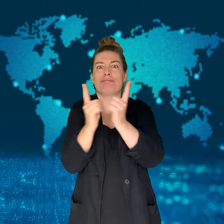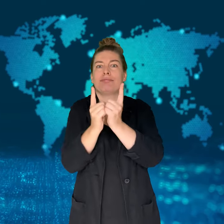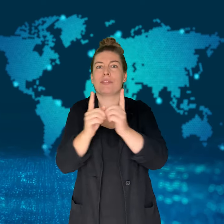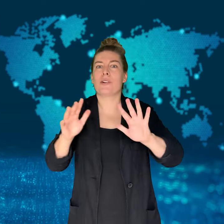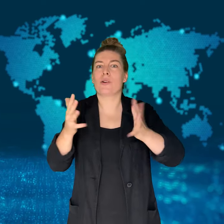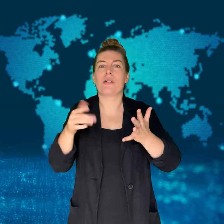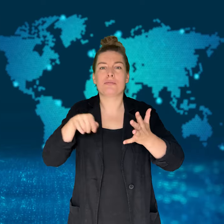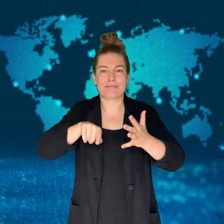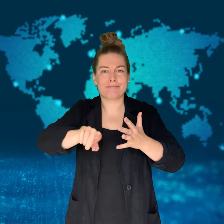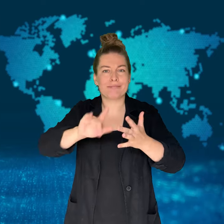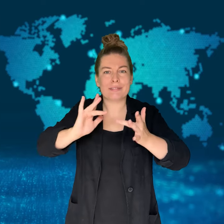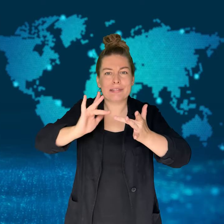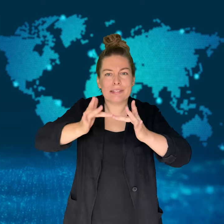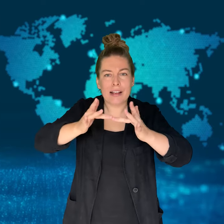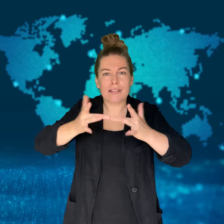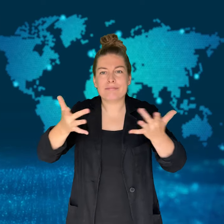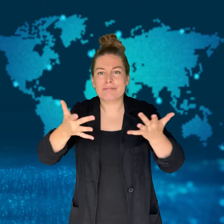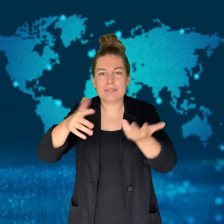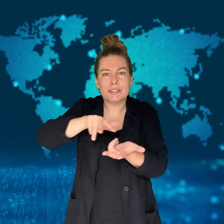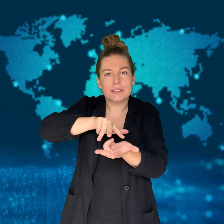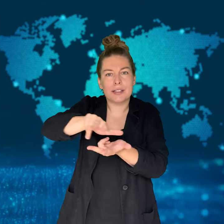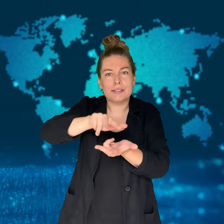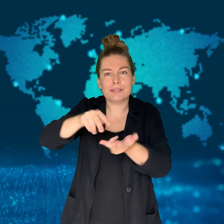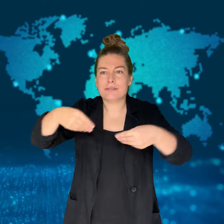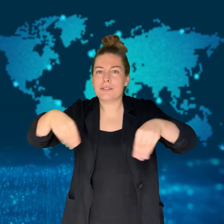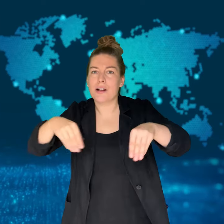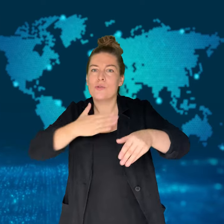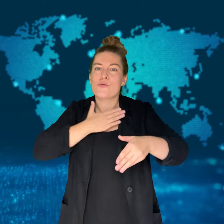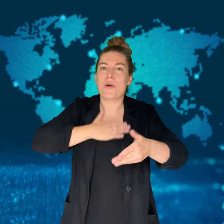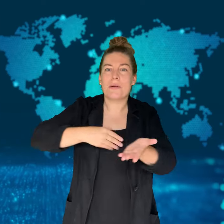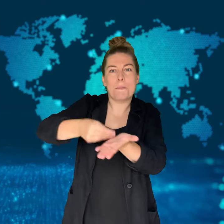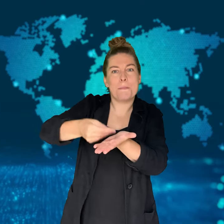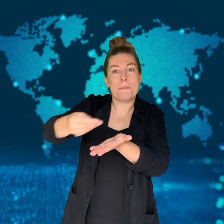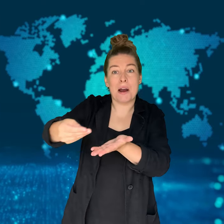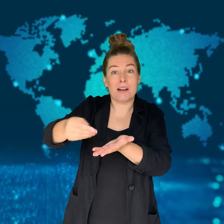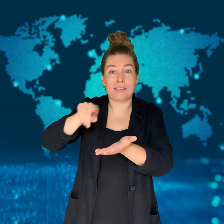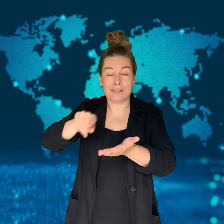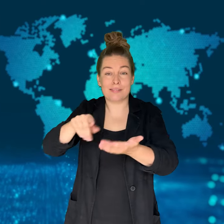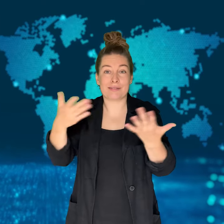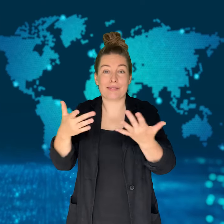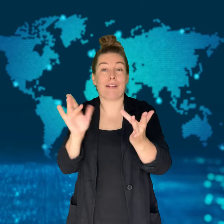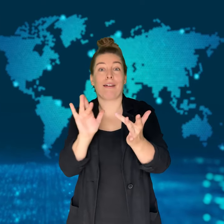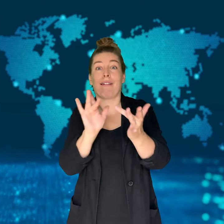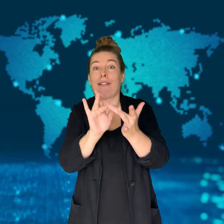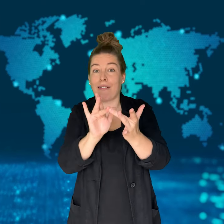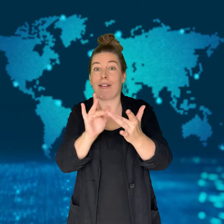He then began molesting her and selling her as a prostitute.